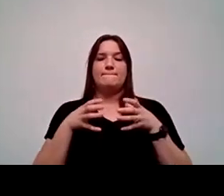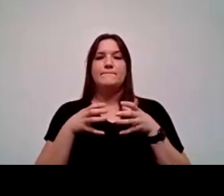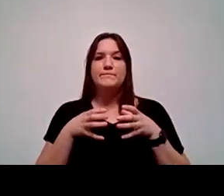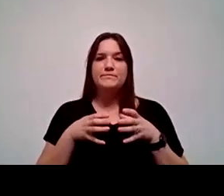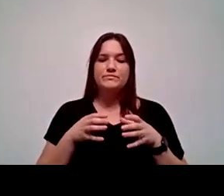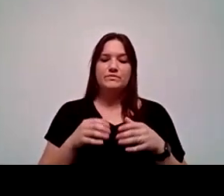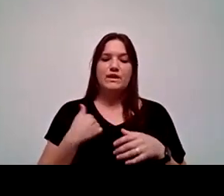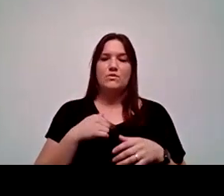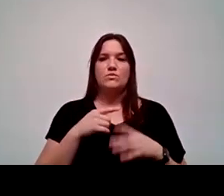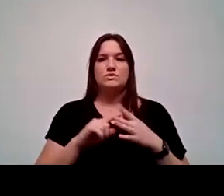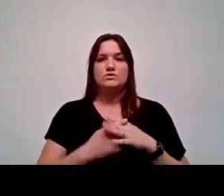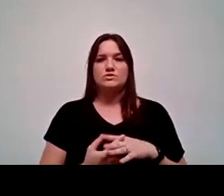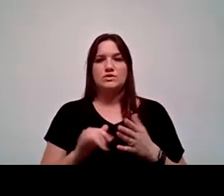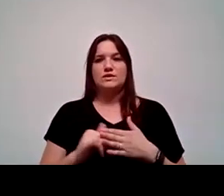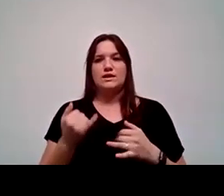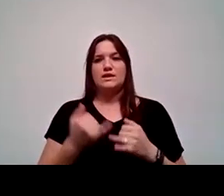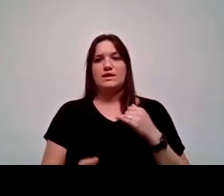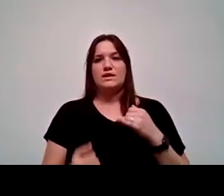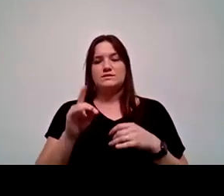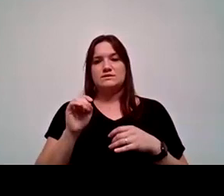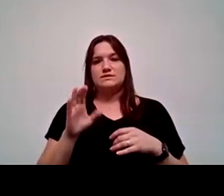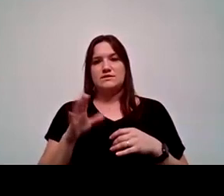Then we restarted that last December and we're going to continue that